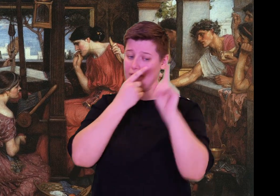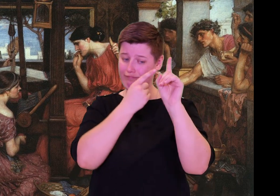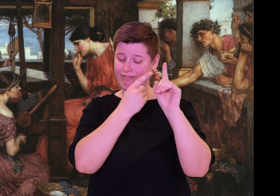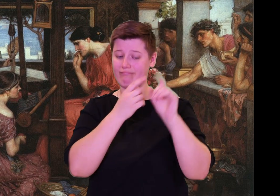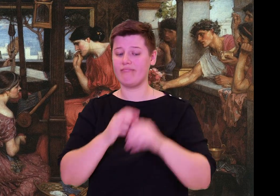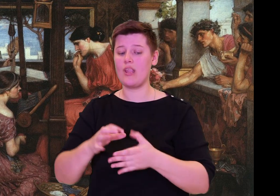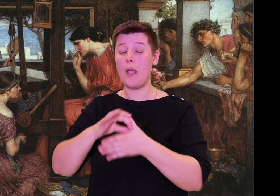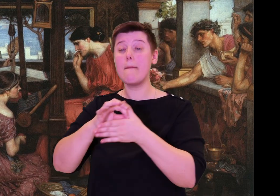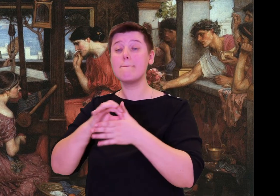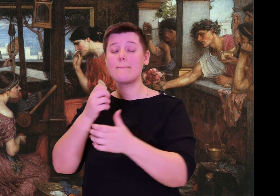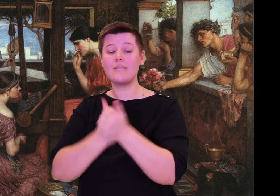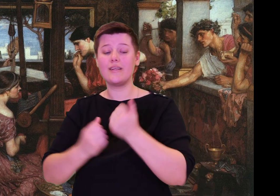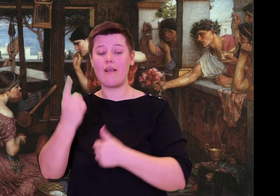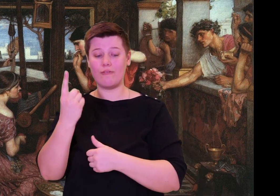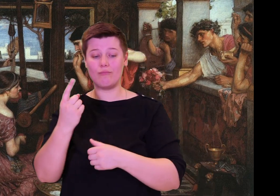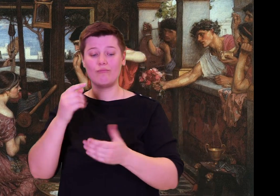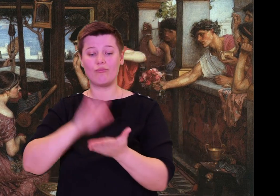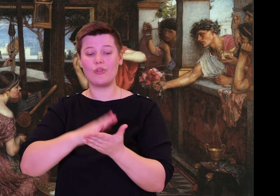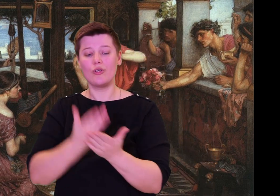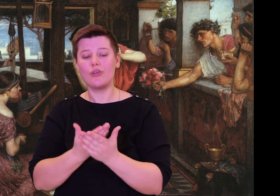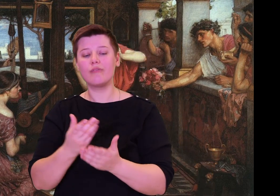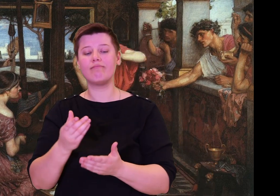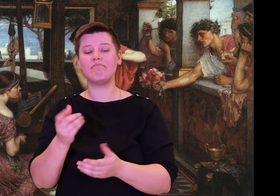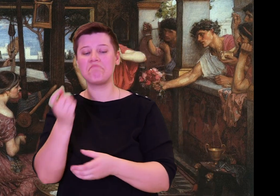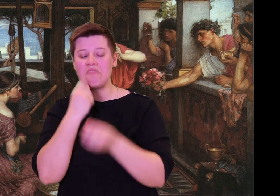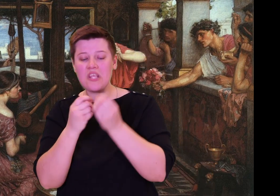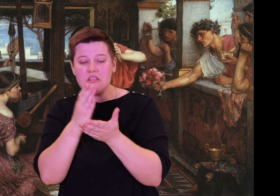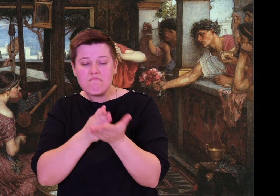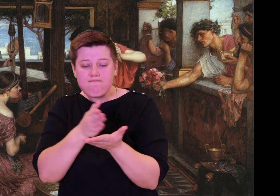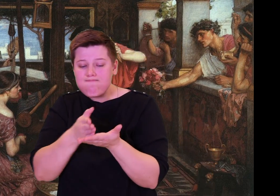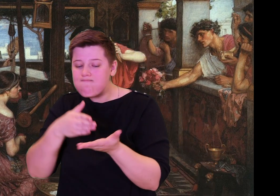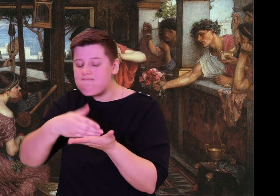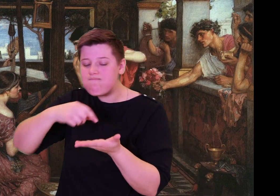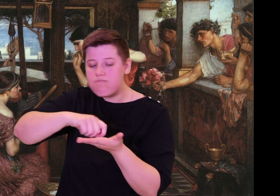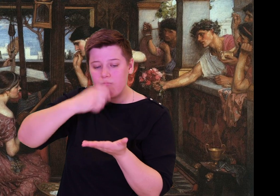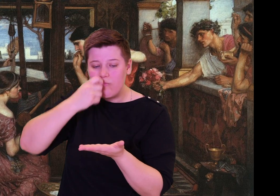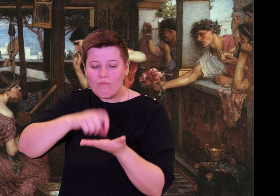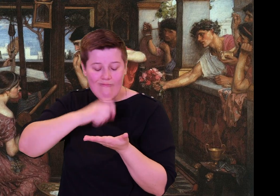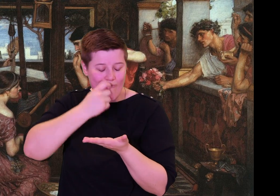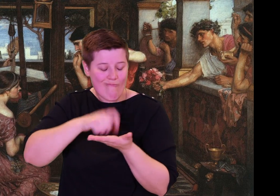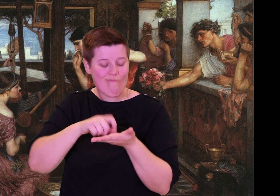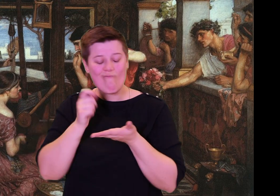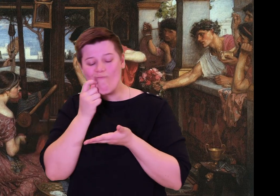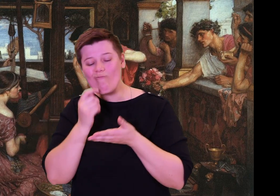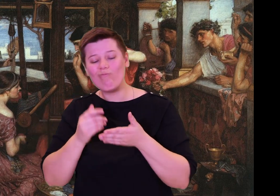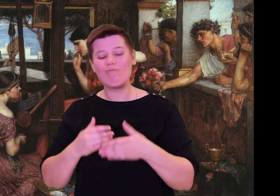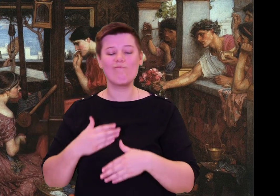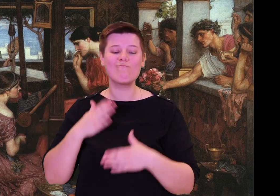She gave Telemachus the splendid cup with double handle, and his prayer